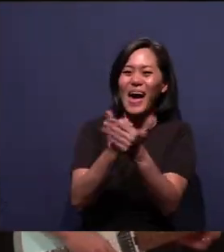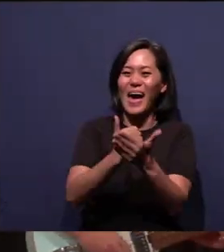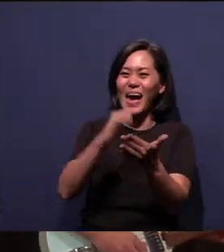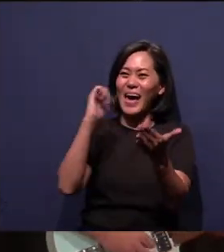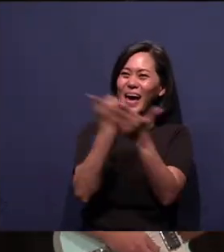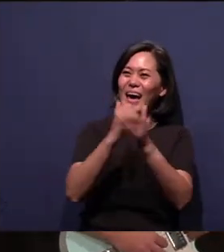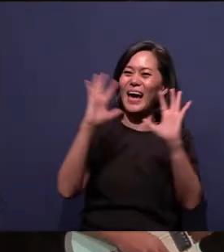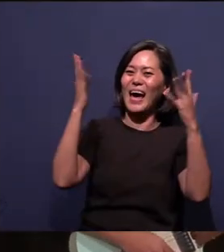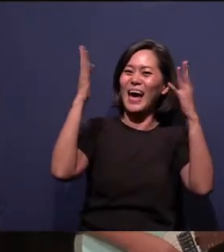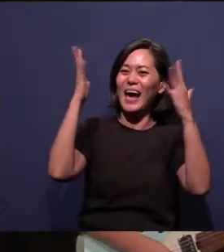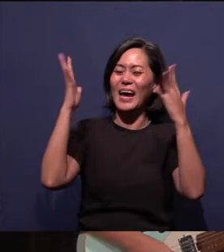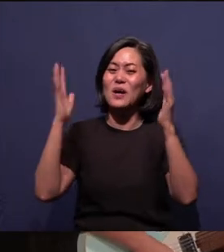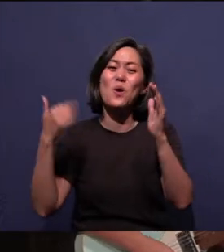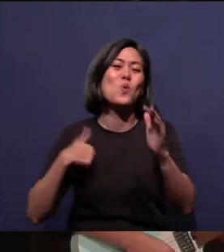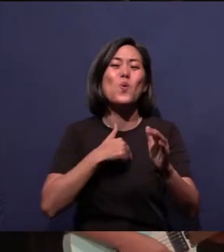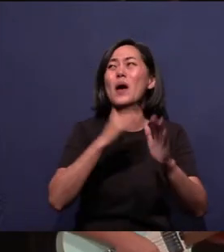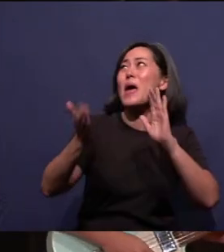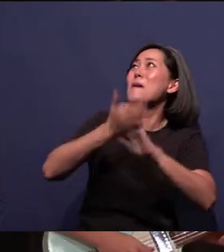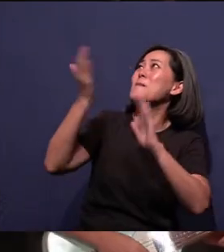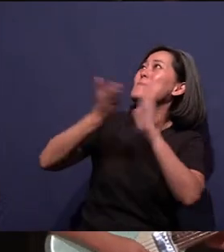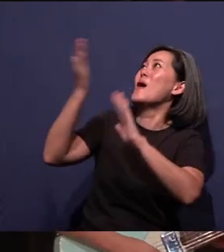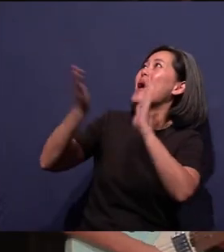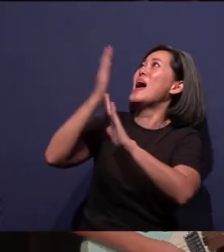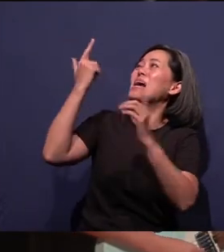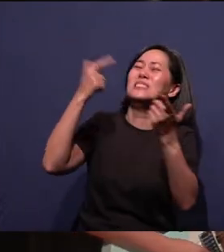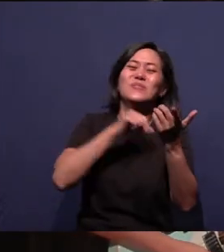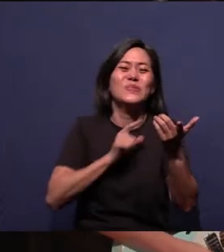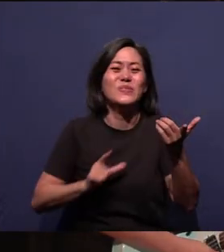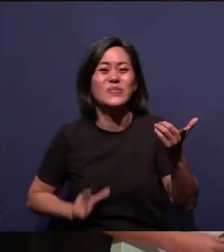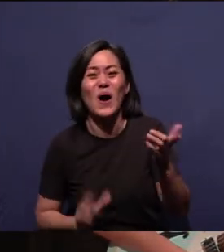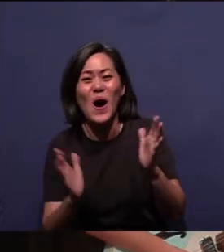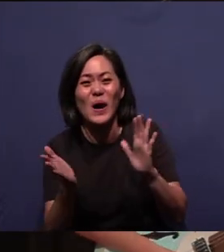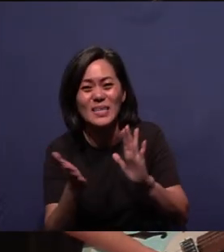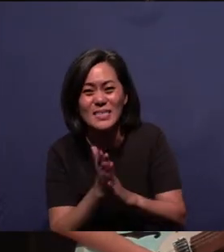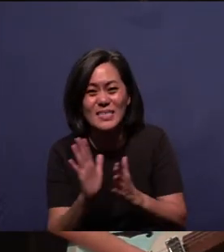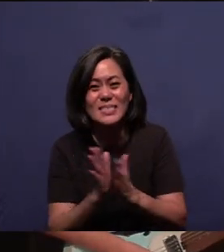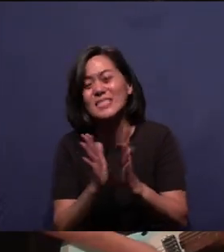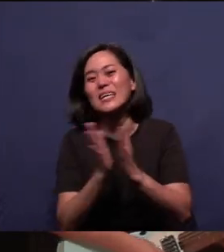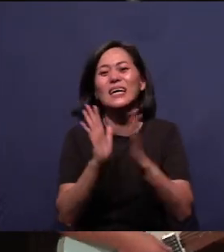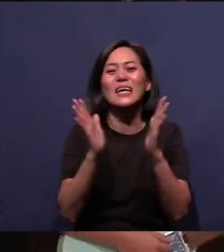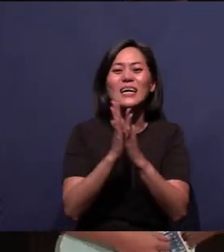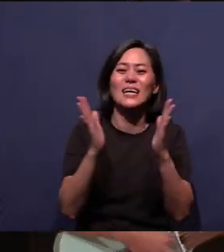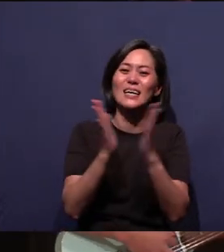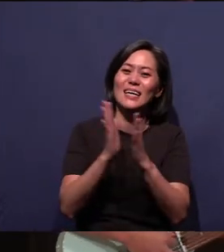We praise You, Lord! Wow.